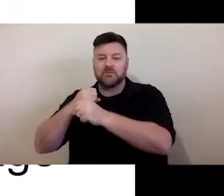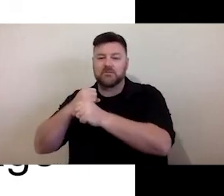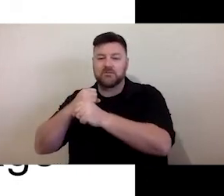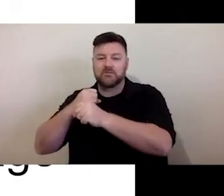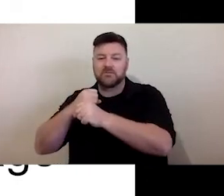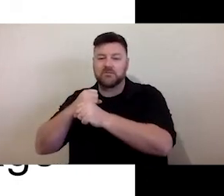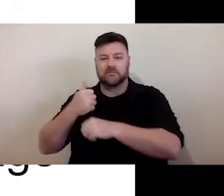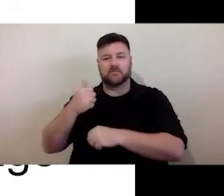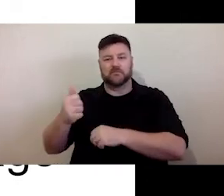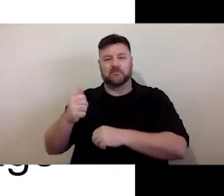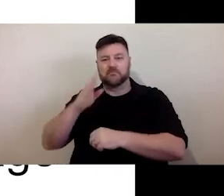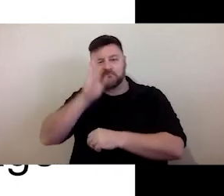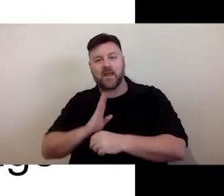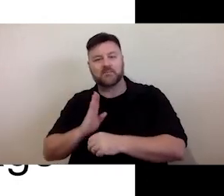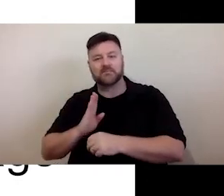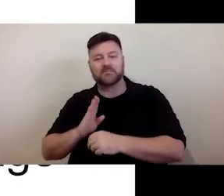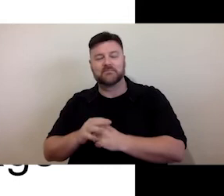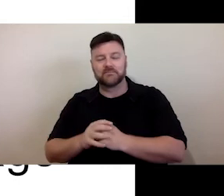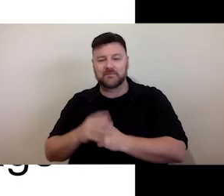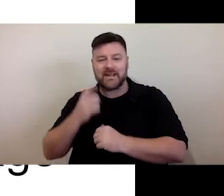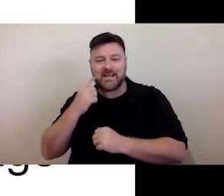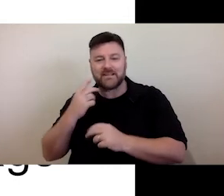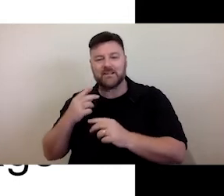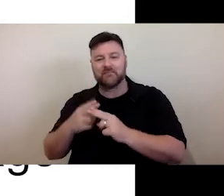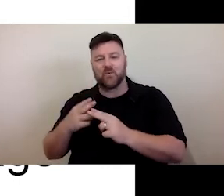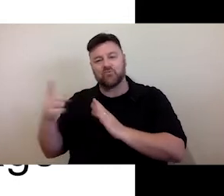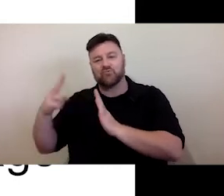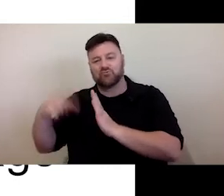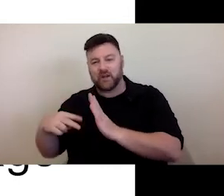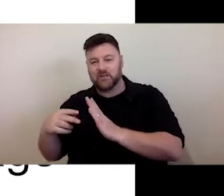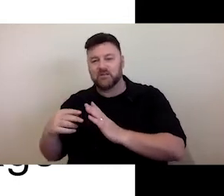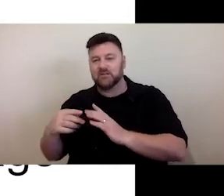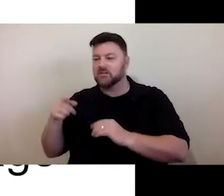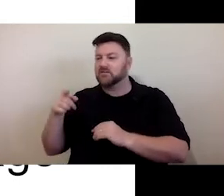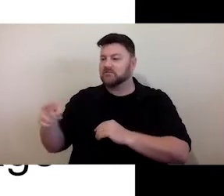in a very easy way. You don't have to dumb it down - that's not what